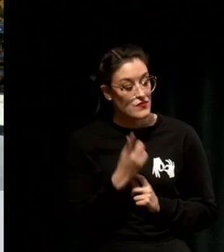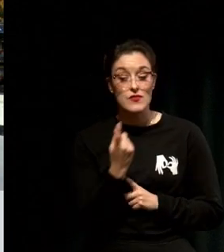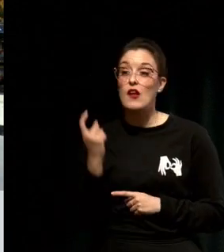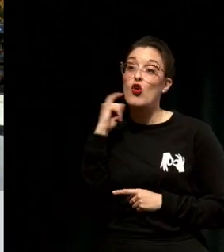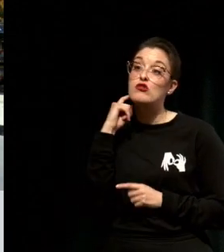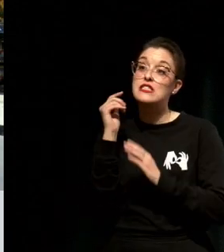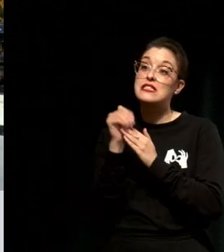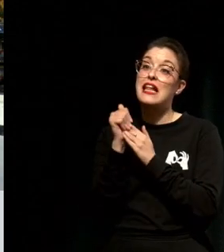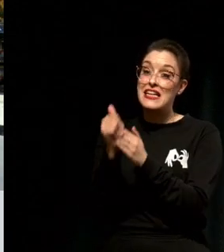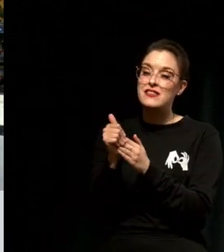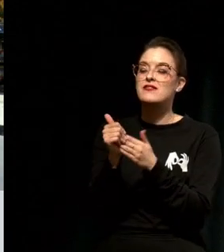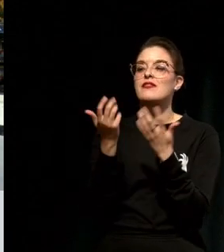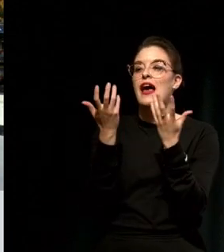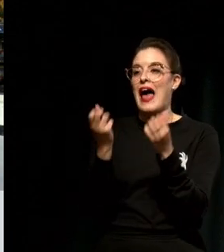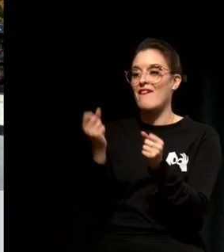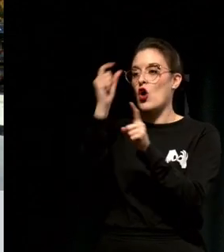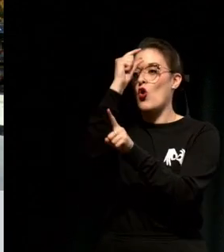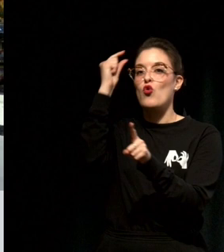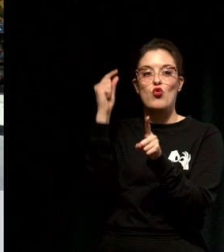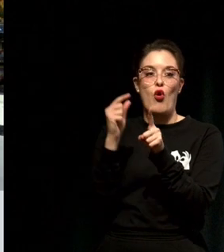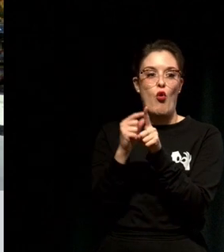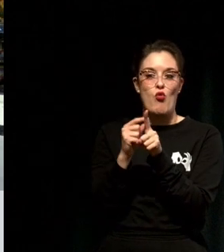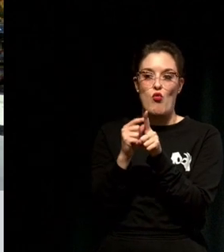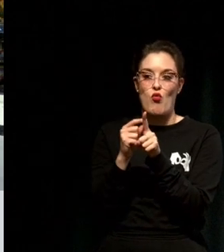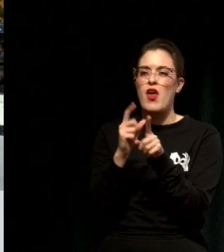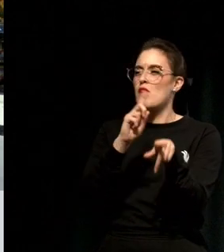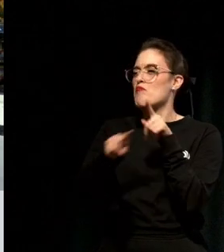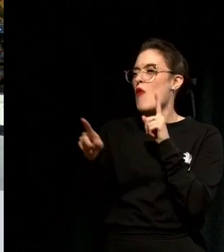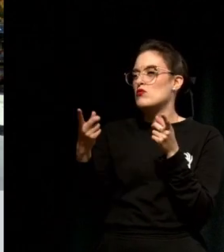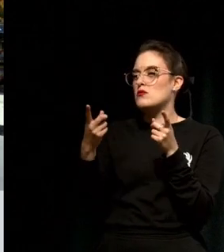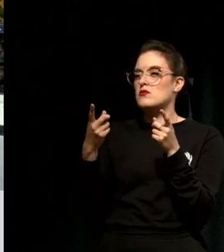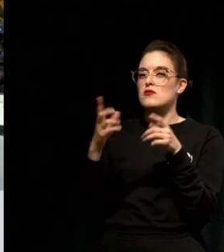It's the same goal of many startup founders and social entrepreneurs, it's about making